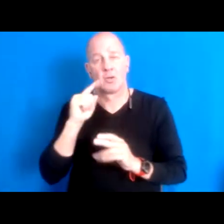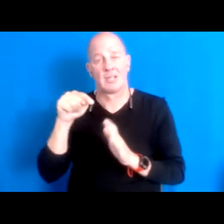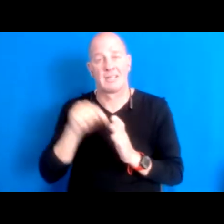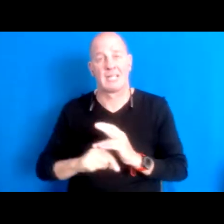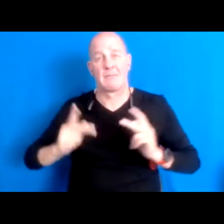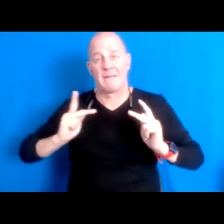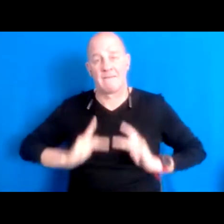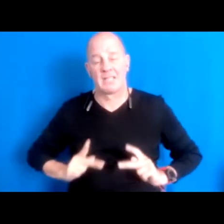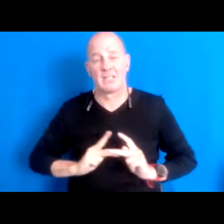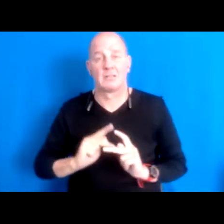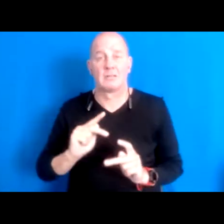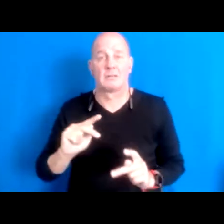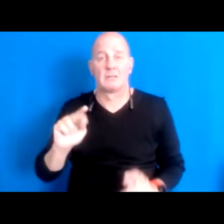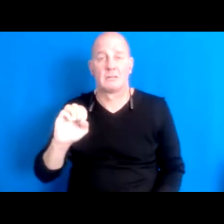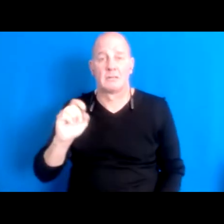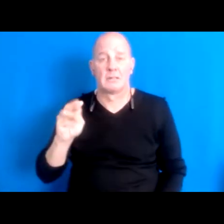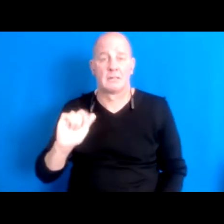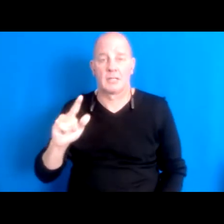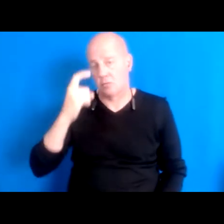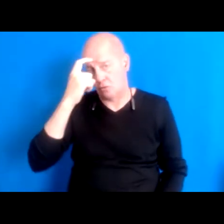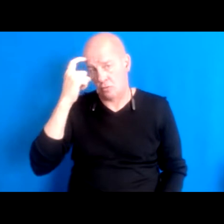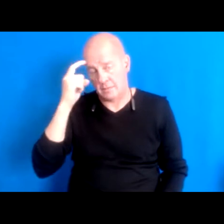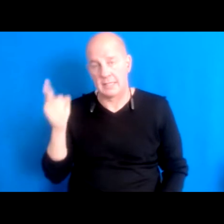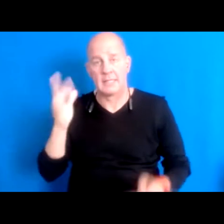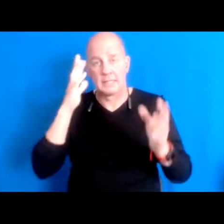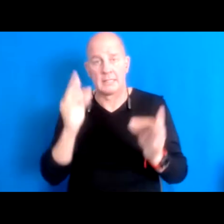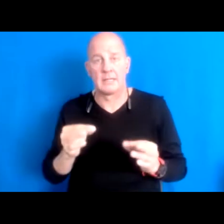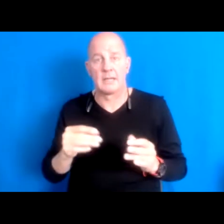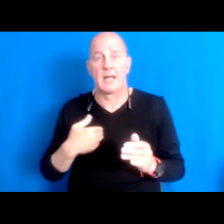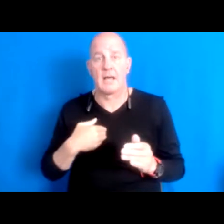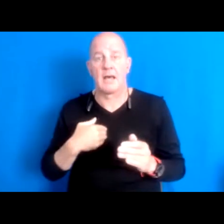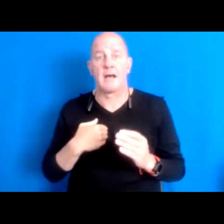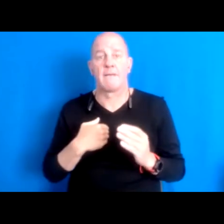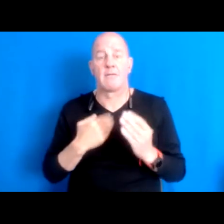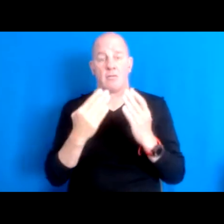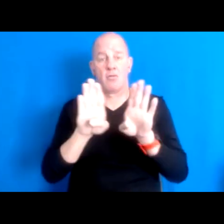trauma that he decided to make that wall, and decided to pull away.